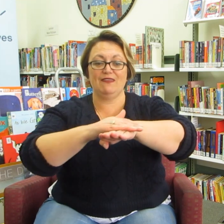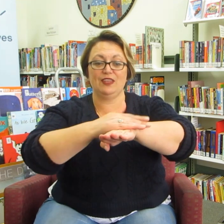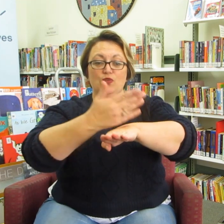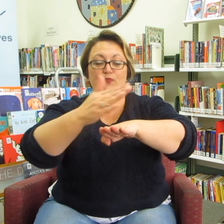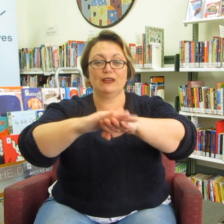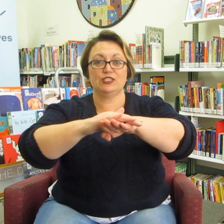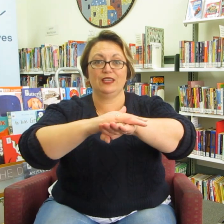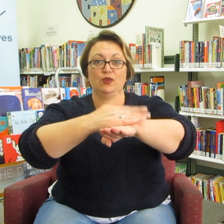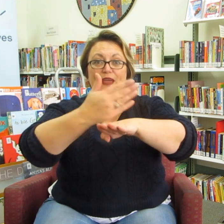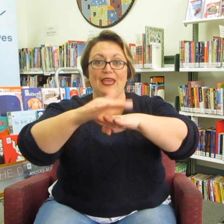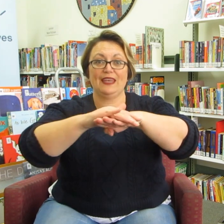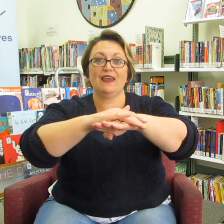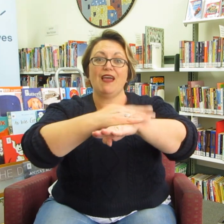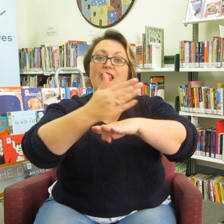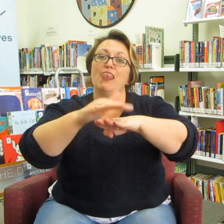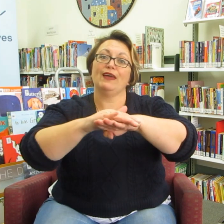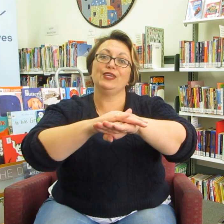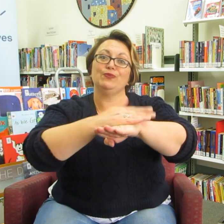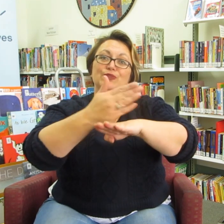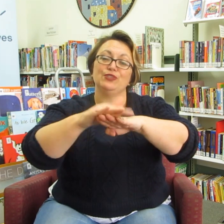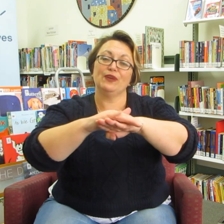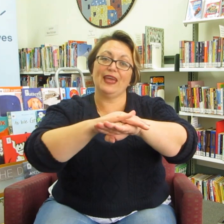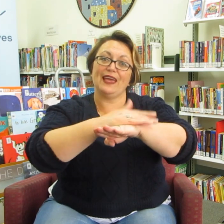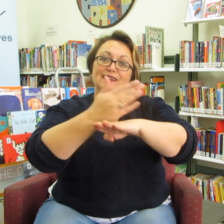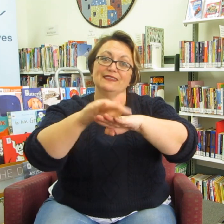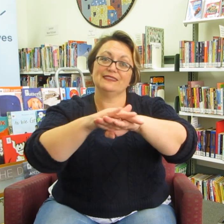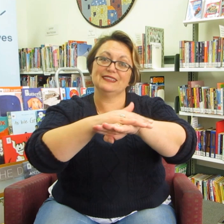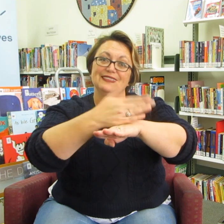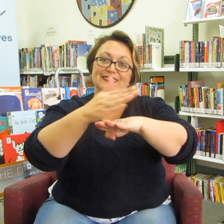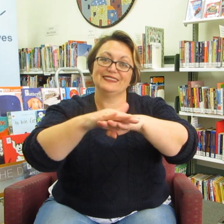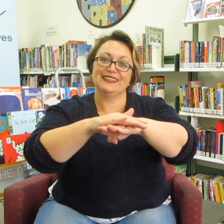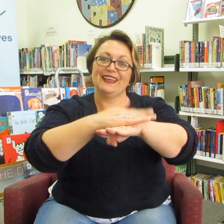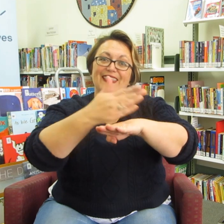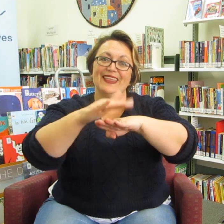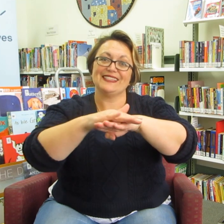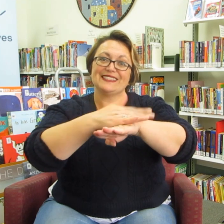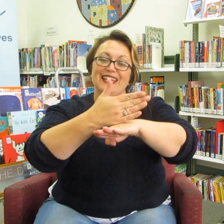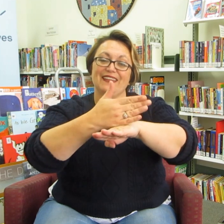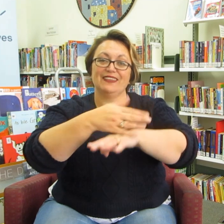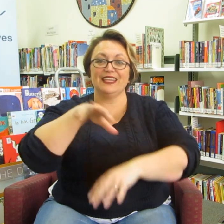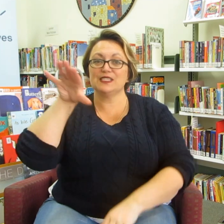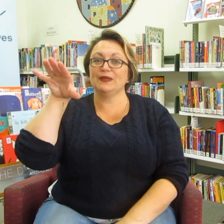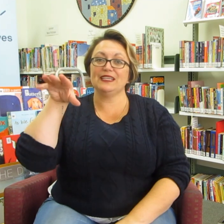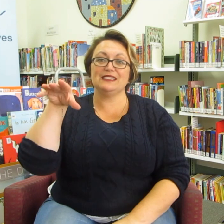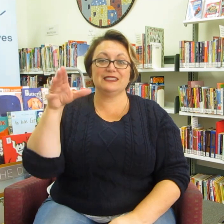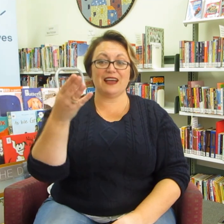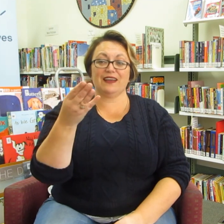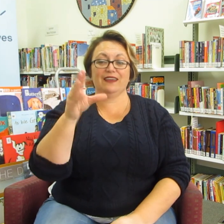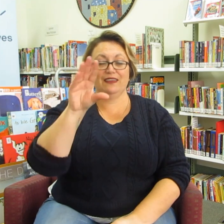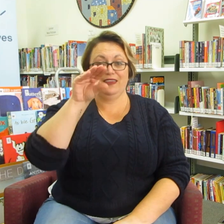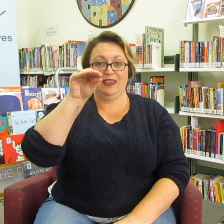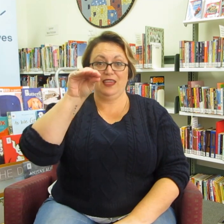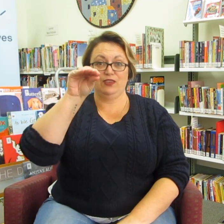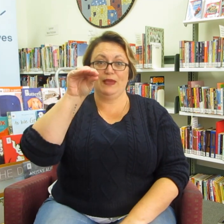Flat hand, and then you are brushing your hand like you would your cat. The next one is DUCK.